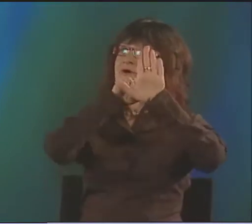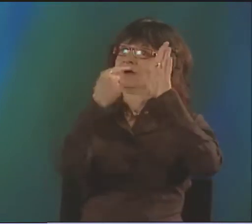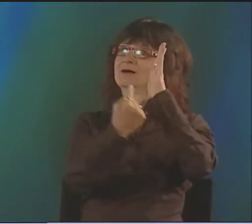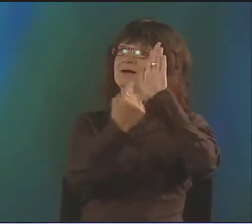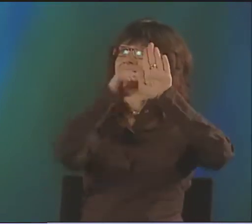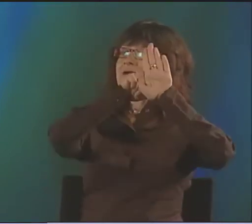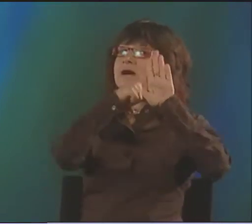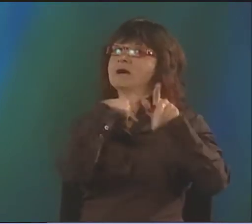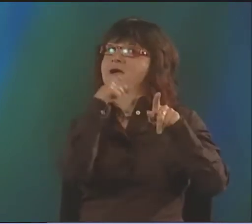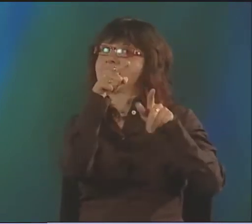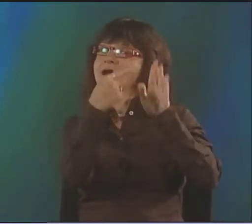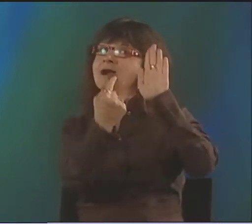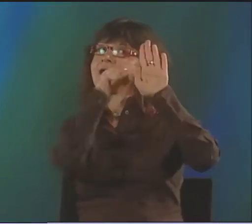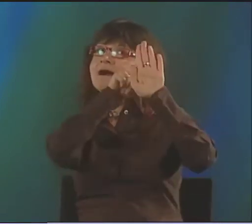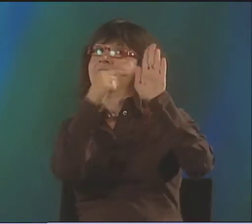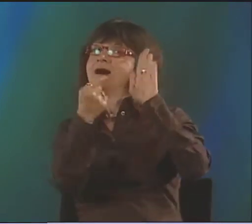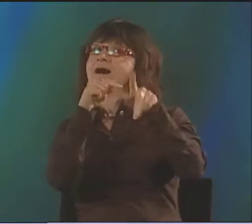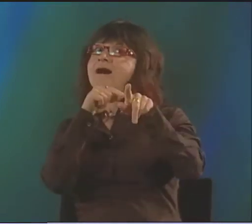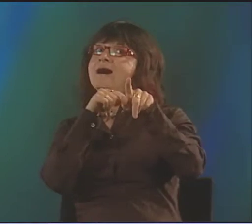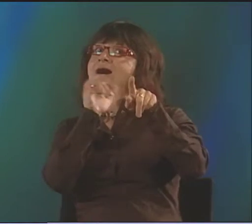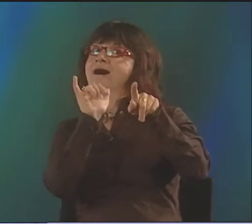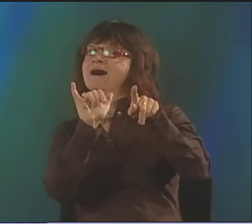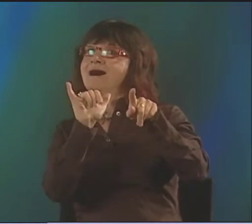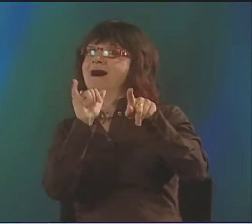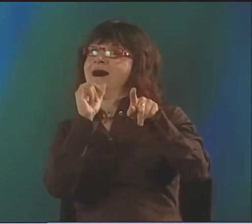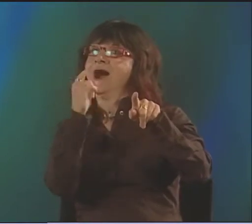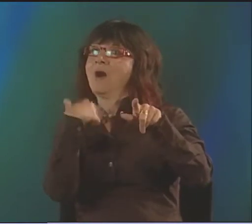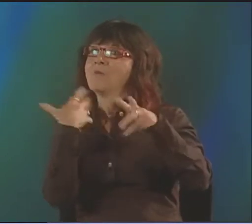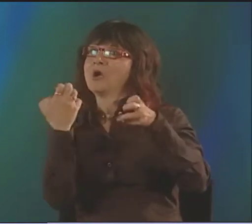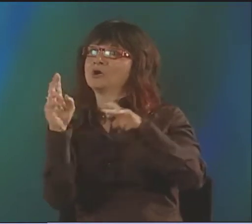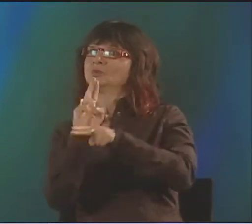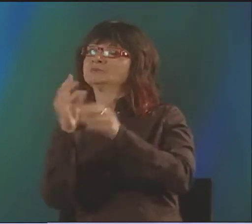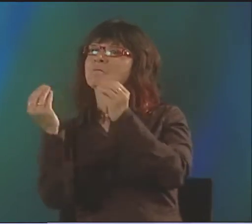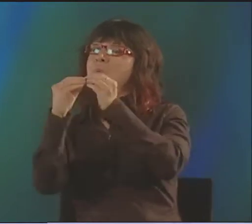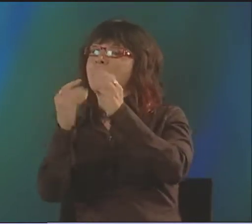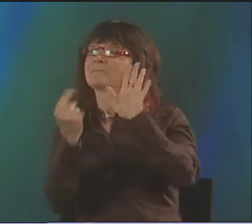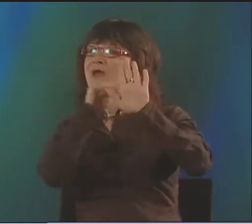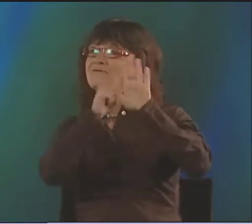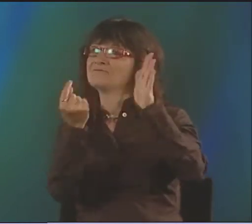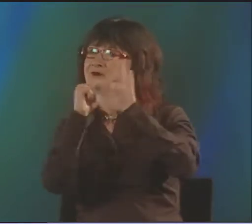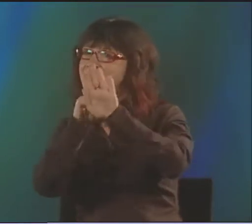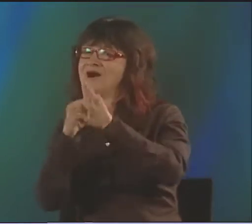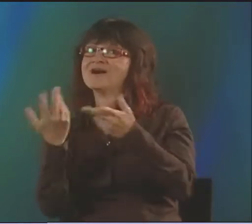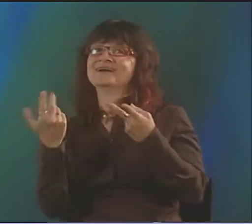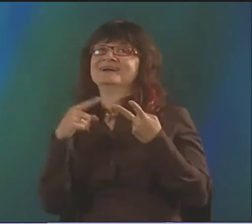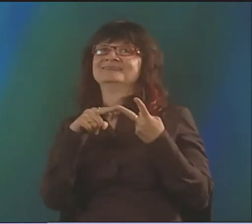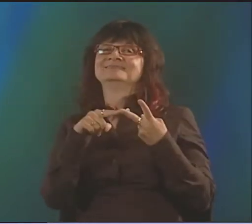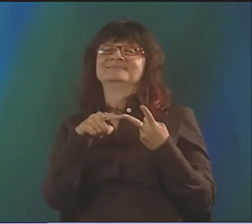I REALLY LIKE METAPHOR. SOMEBODY'S REALLY GOOD WITH METAPHOR, THAT STRIKES ME,